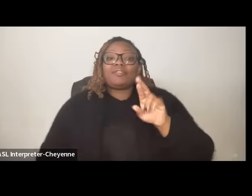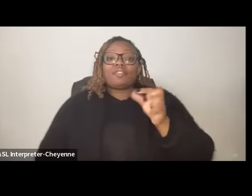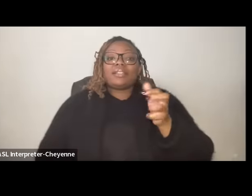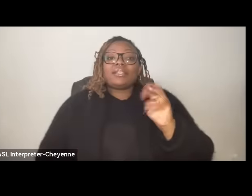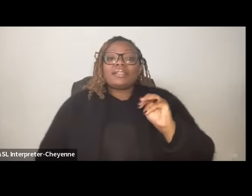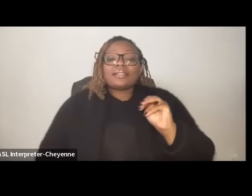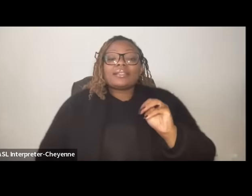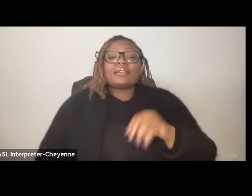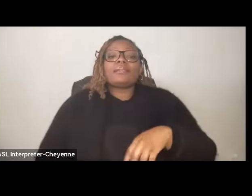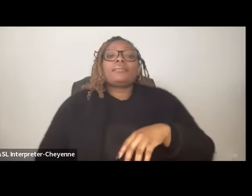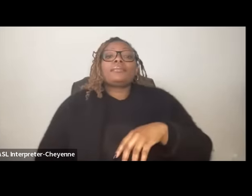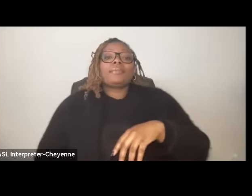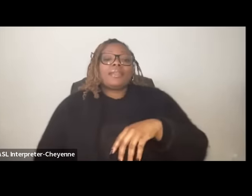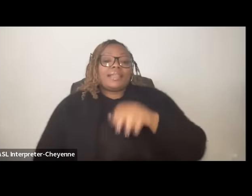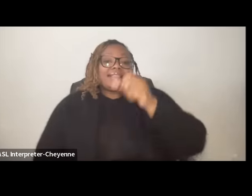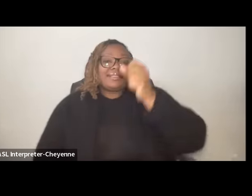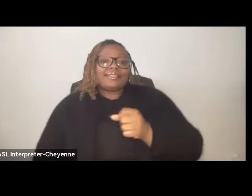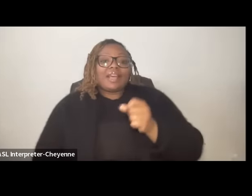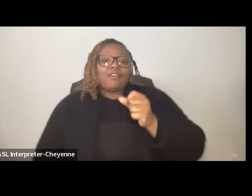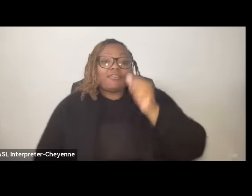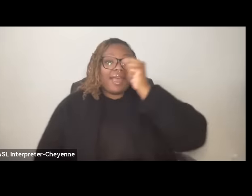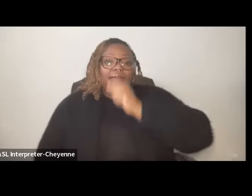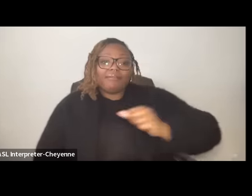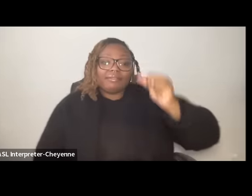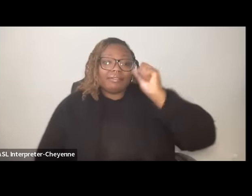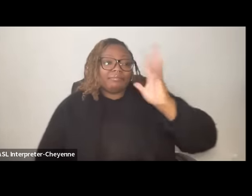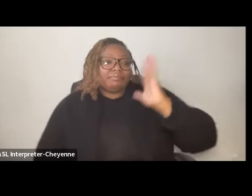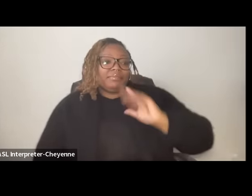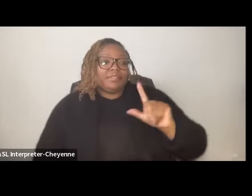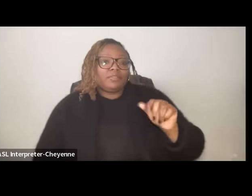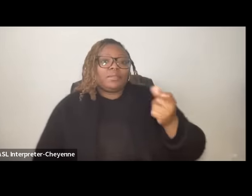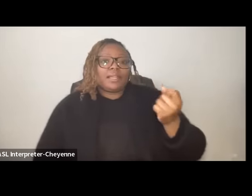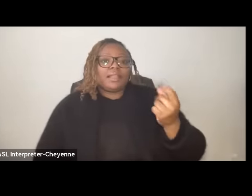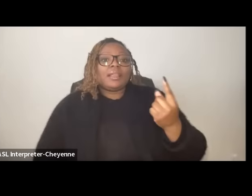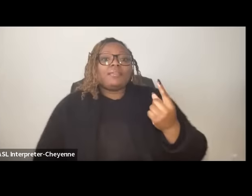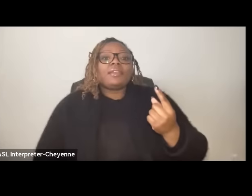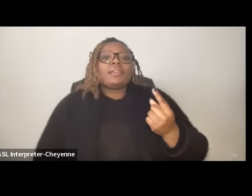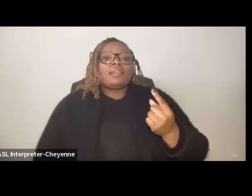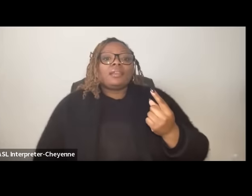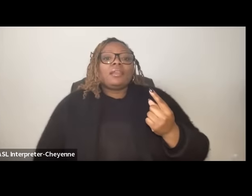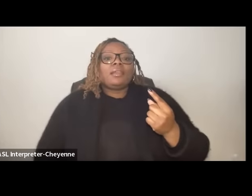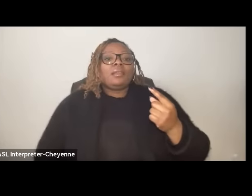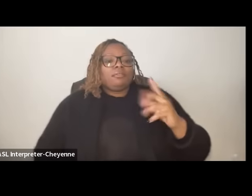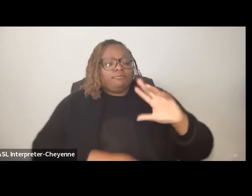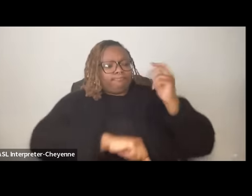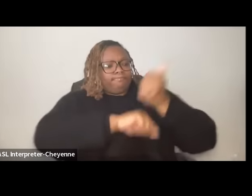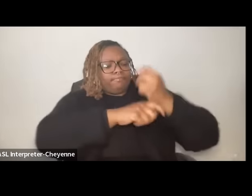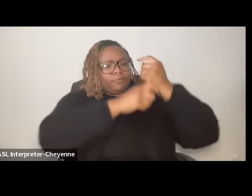in Durban South Africa in 2011 further cemented that tradition uh by holding up both the demand